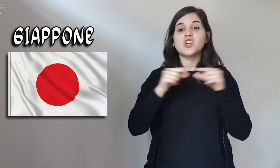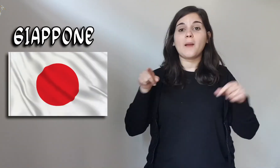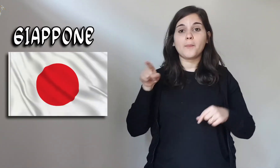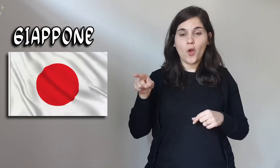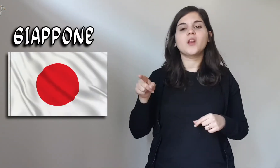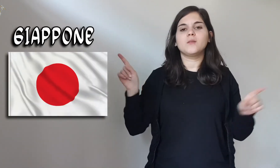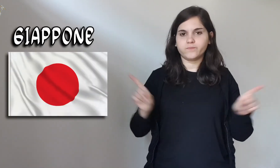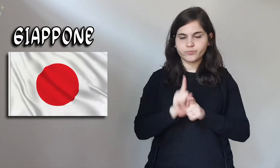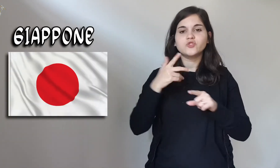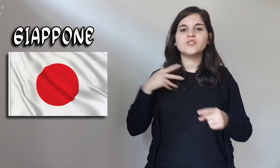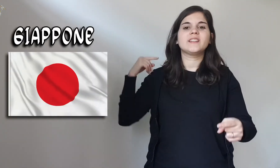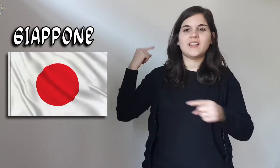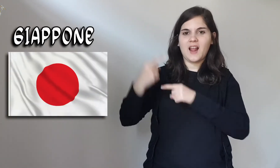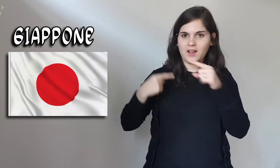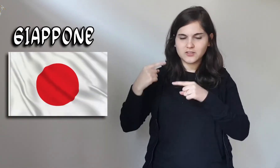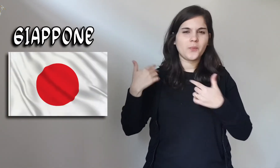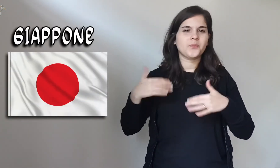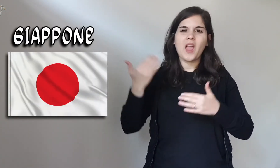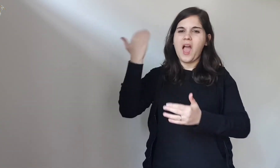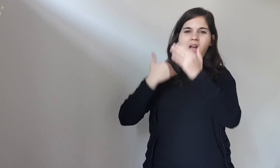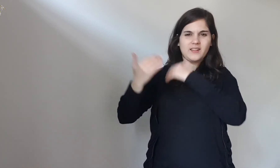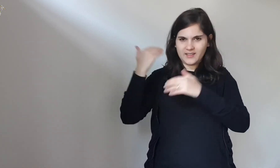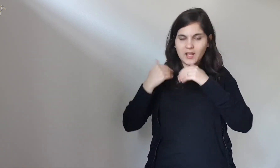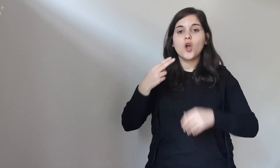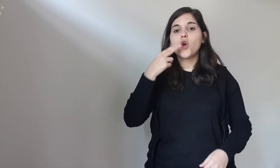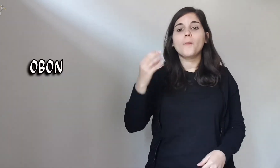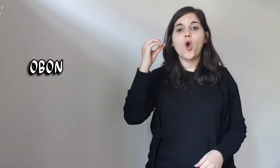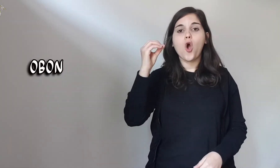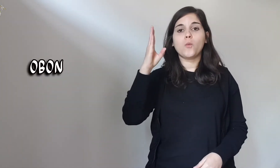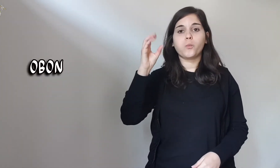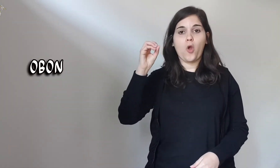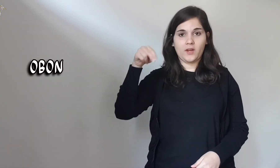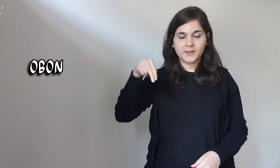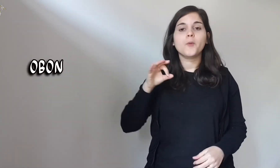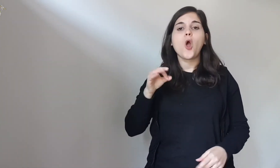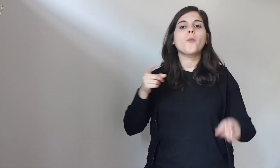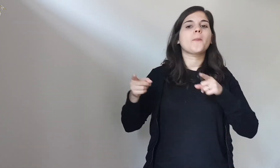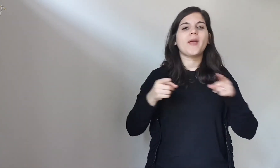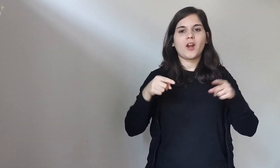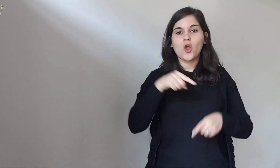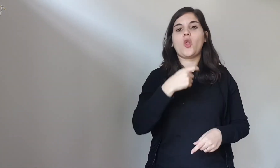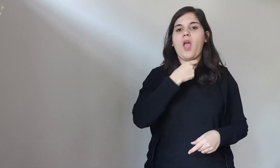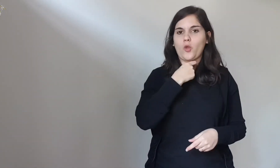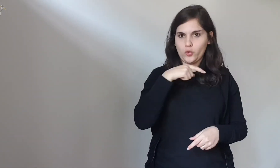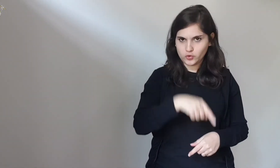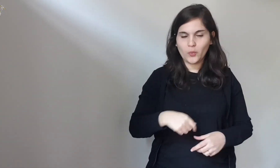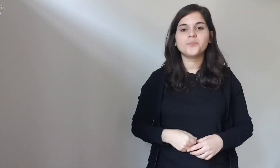Also in Japan there is an ancient tradition called Obon and it is celebrated in August.